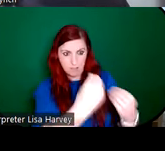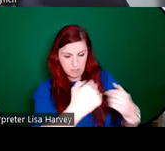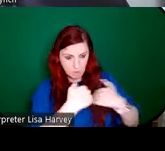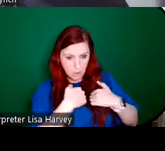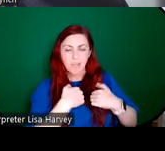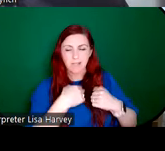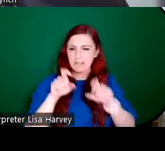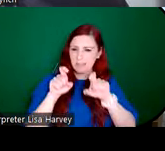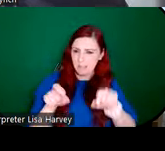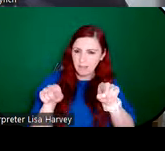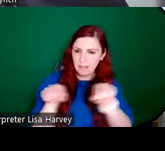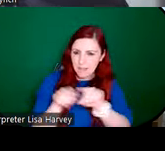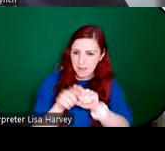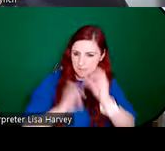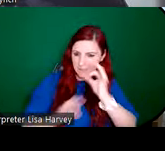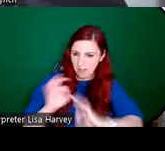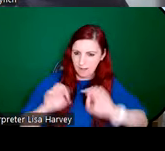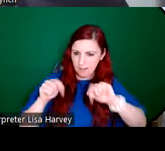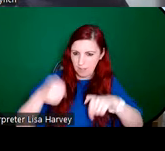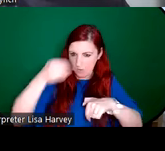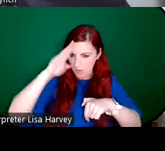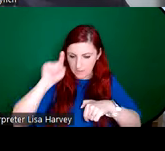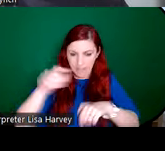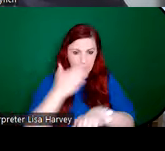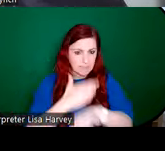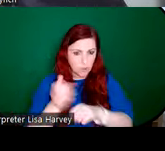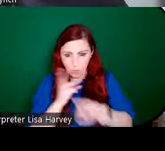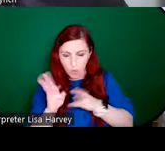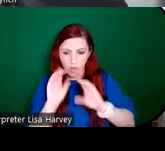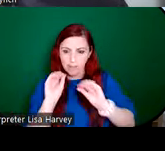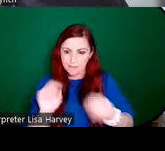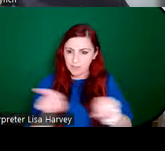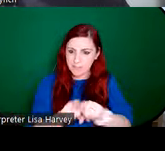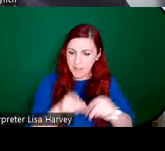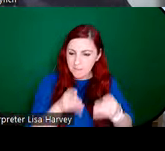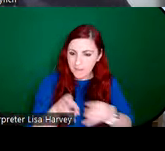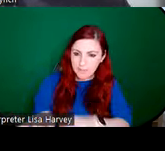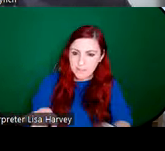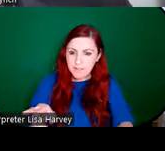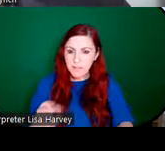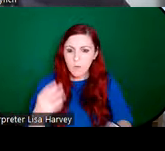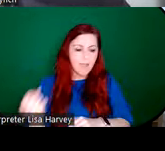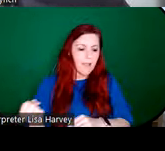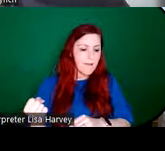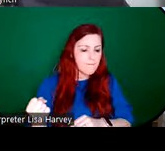he continued working and teaching this method. And we have a really great